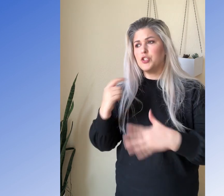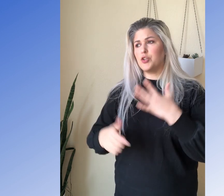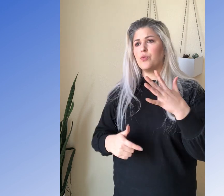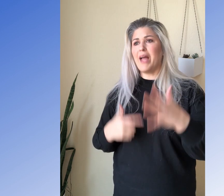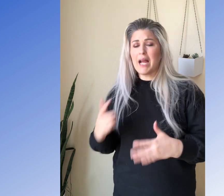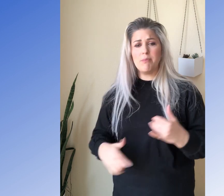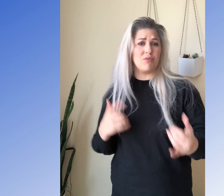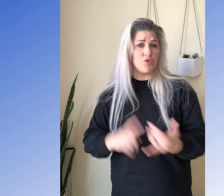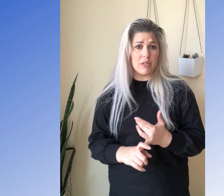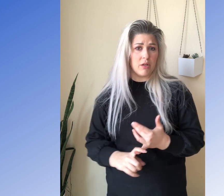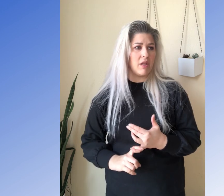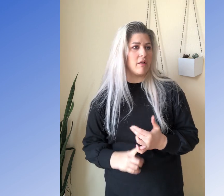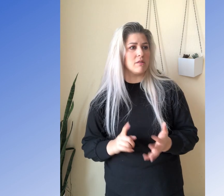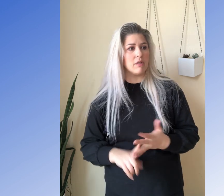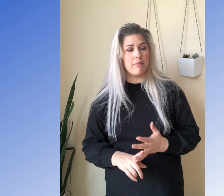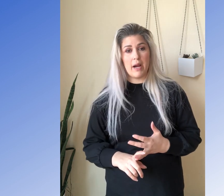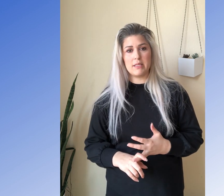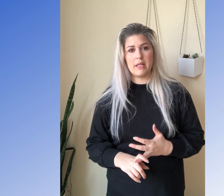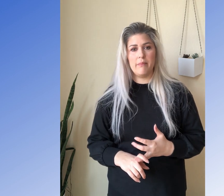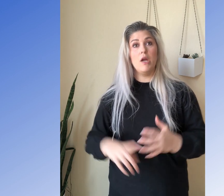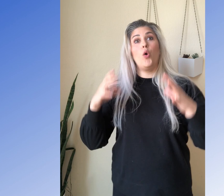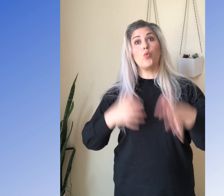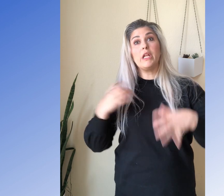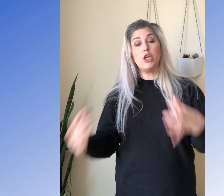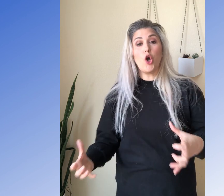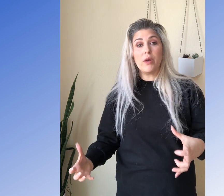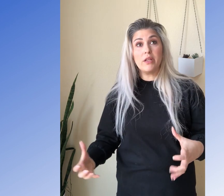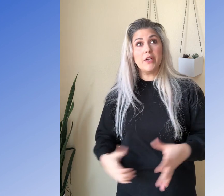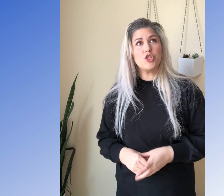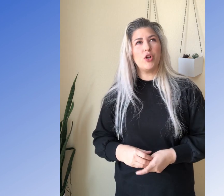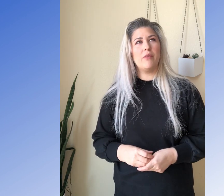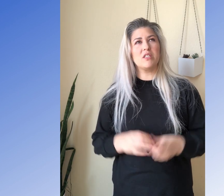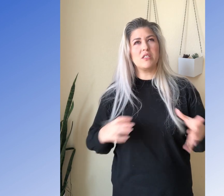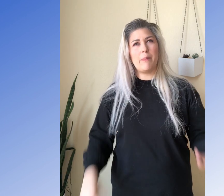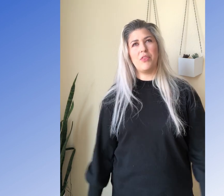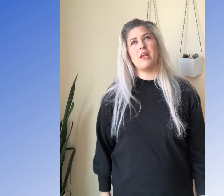So that comes with drilling your letters and really practicing them. Really knowing the letter so you don't have to stop and think,